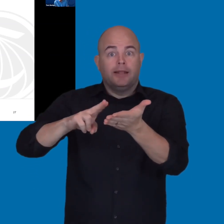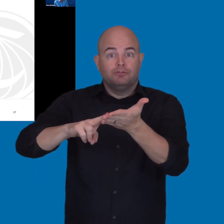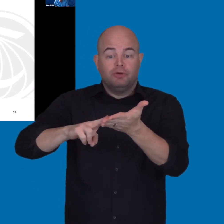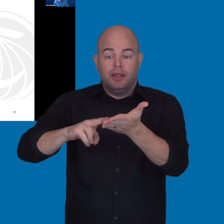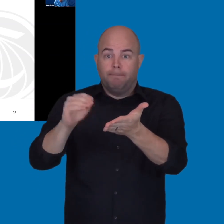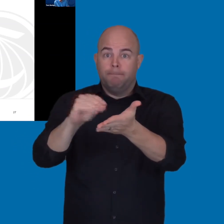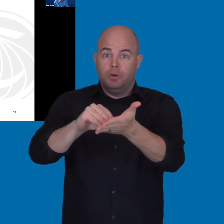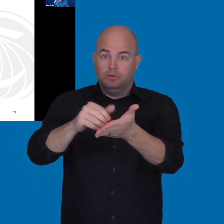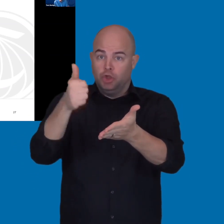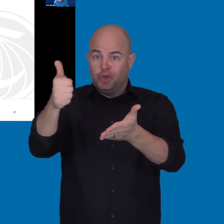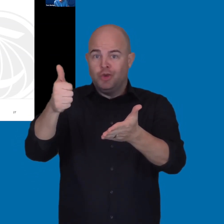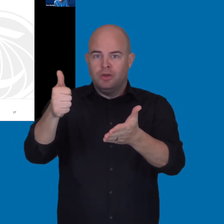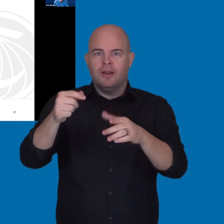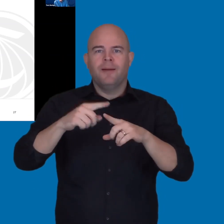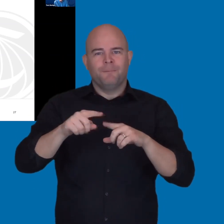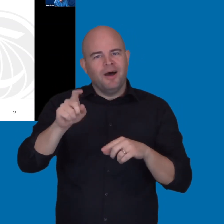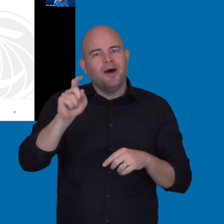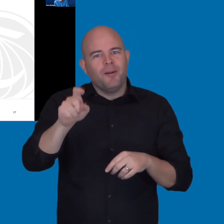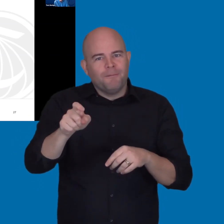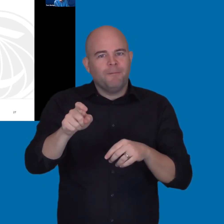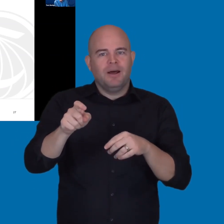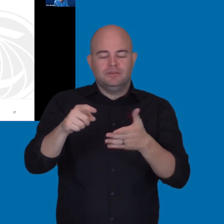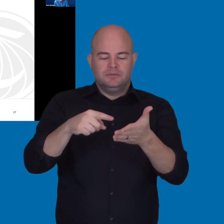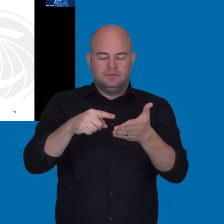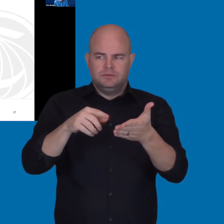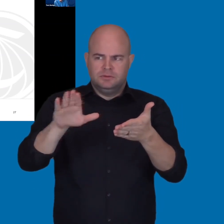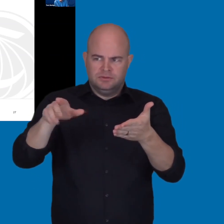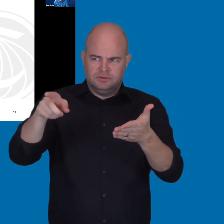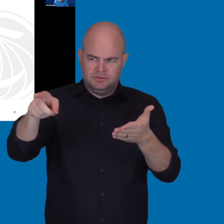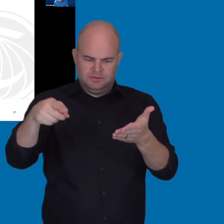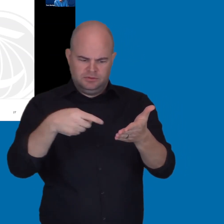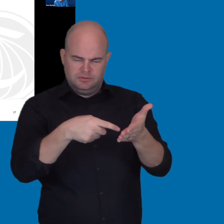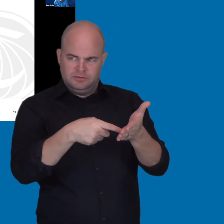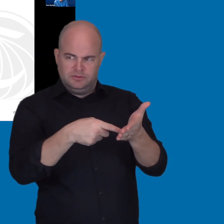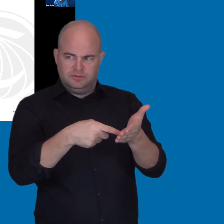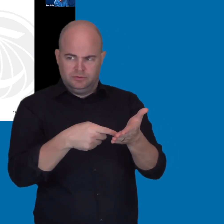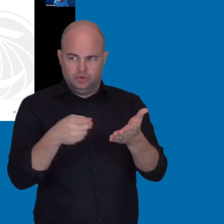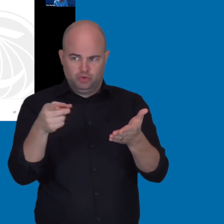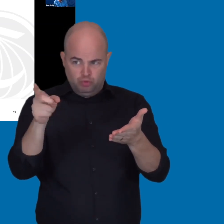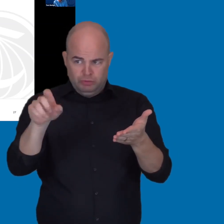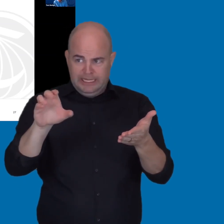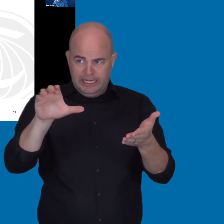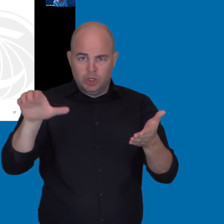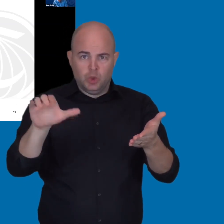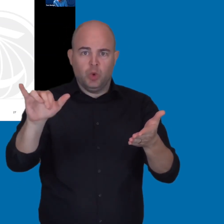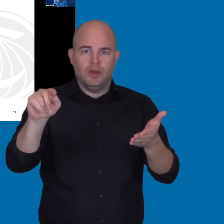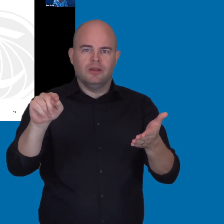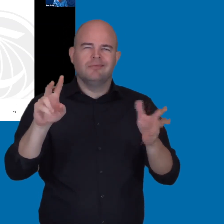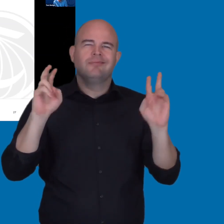it's fine to put it in a contract. But if you don't have a procedure to follow up and see where they are, are they delivering on it?